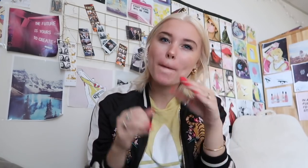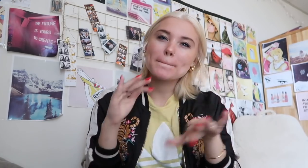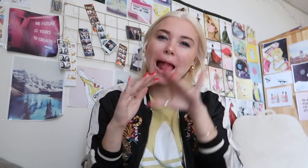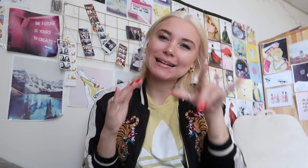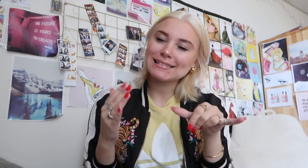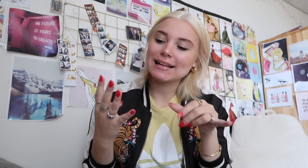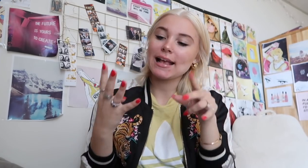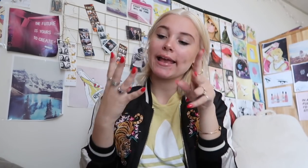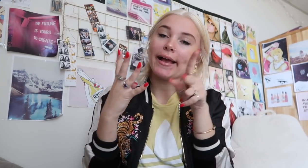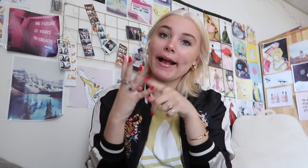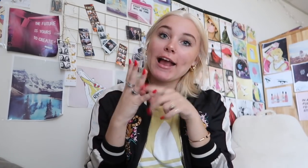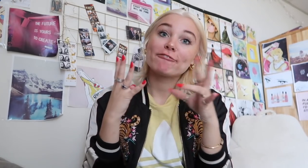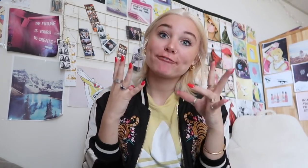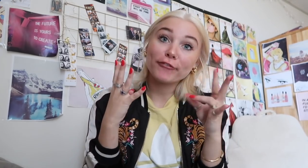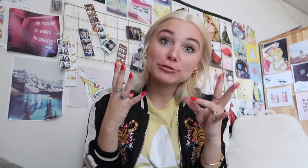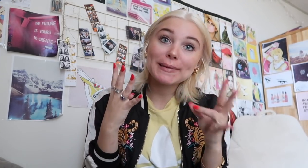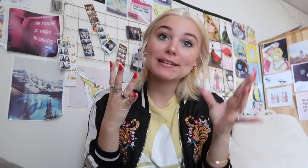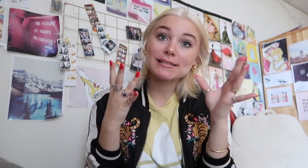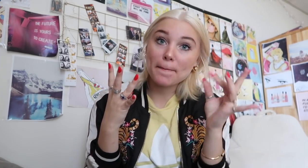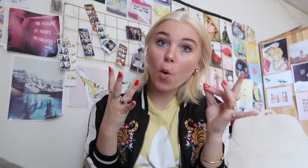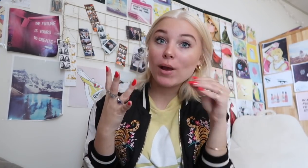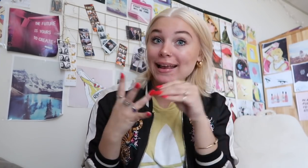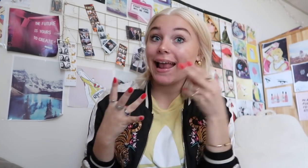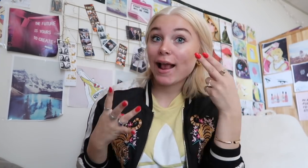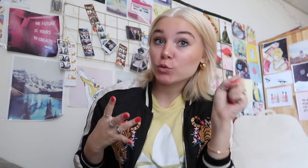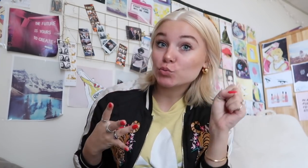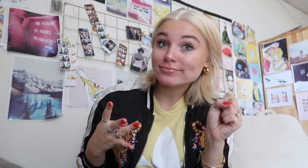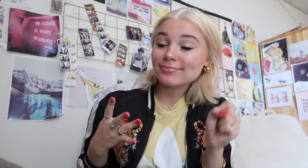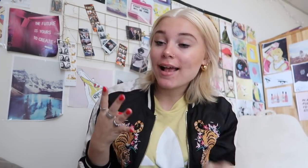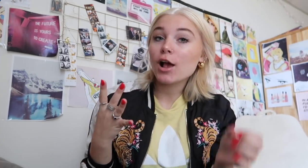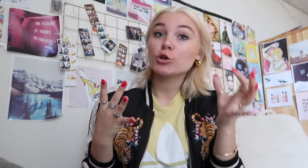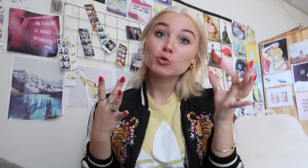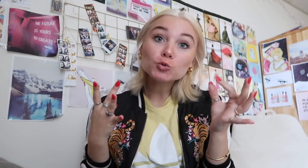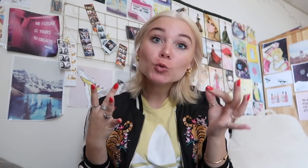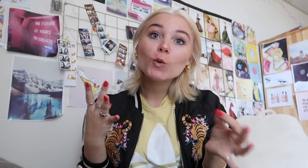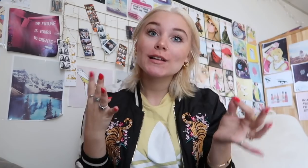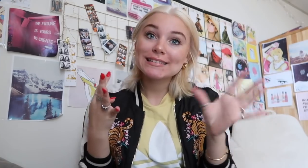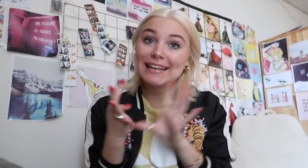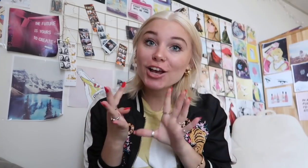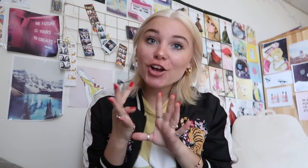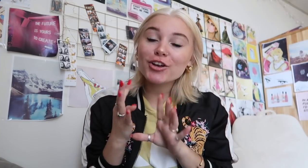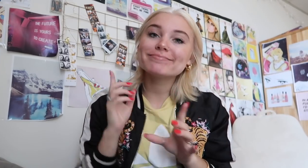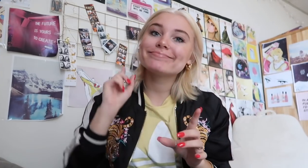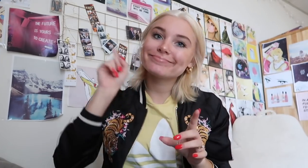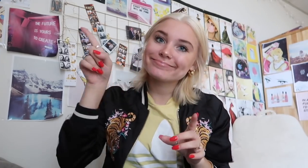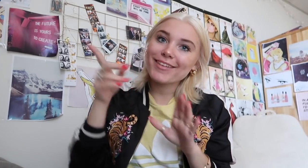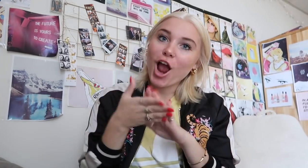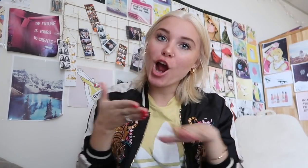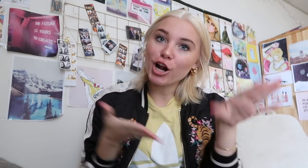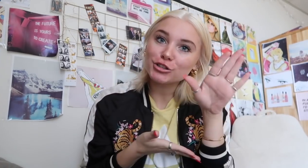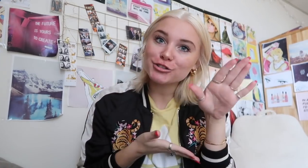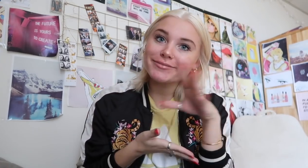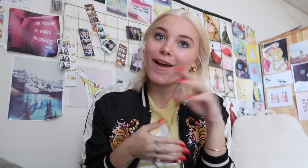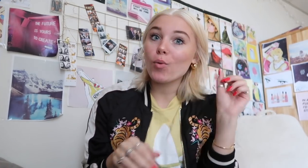so basically I went to high school in my freshman and sophomore years and never get to experience as "junior/senior" "junior and senior" in college